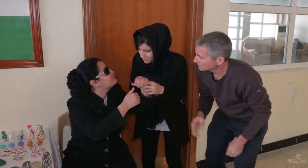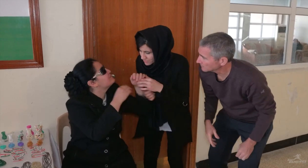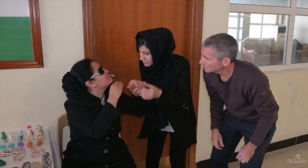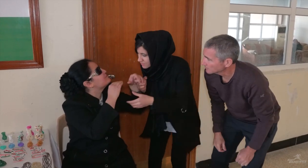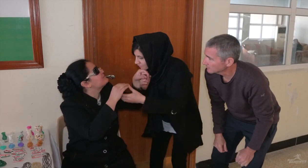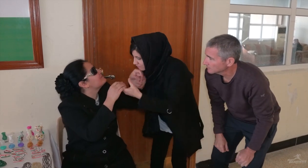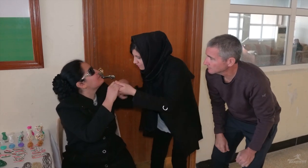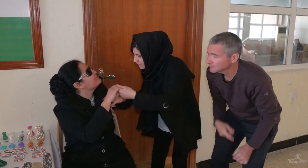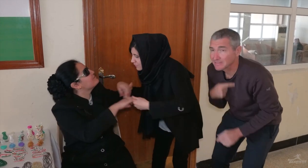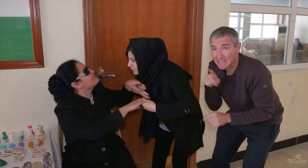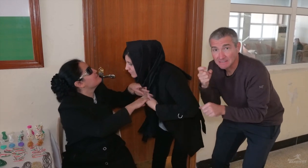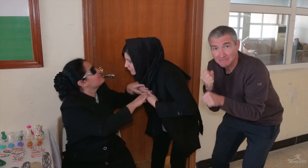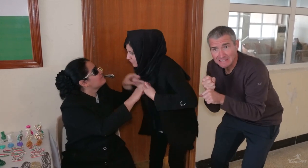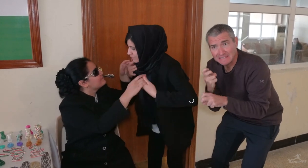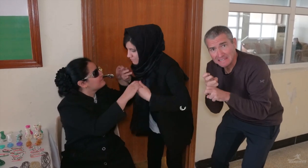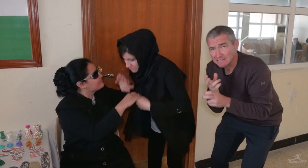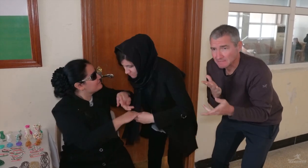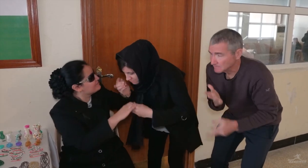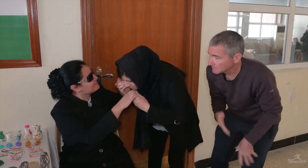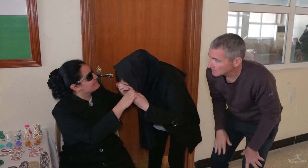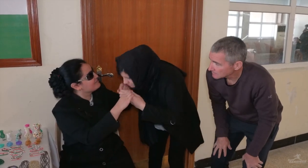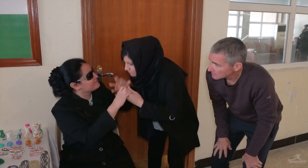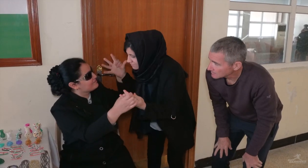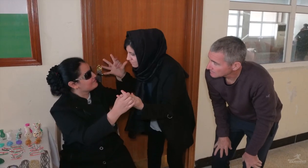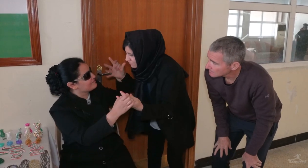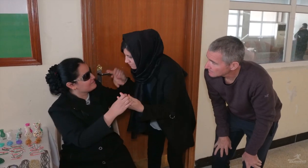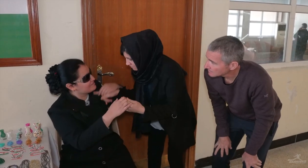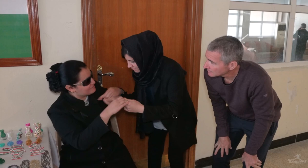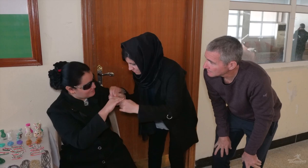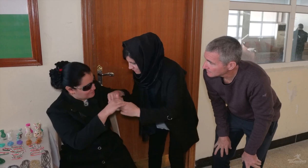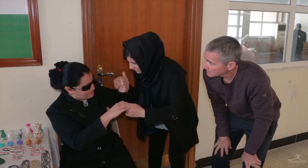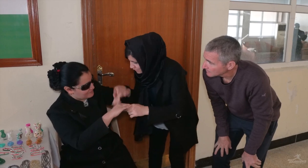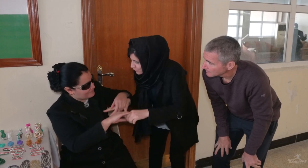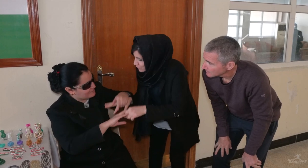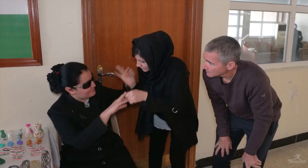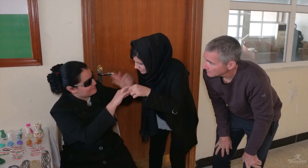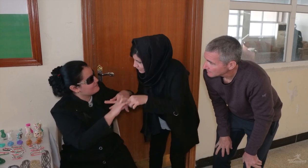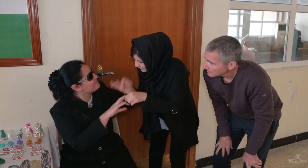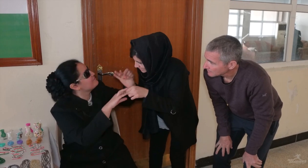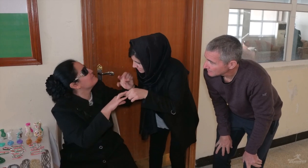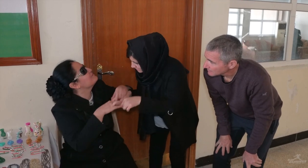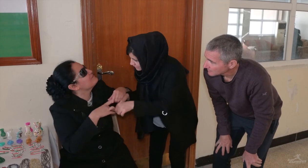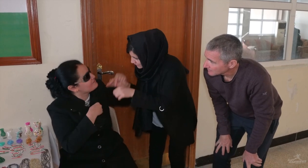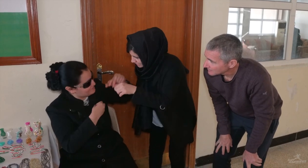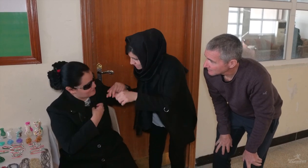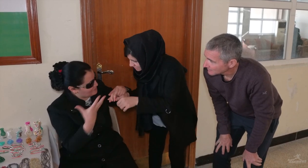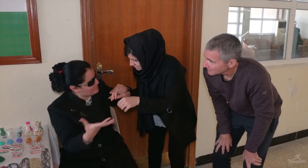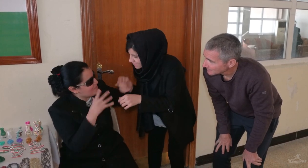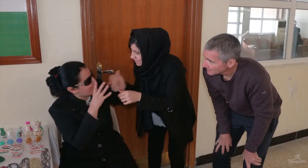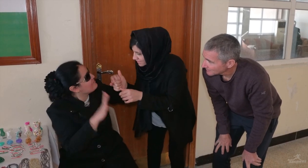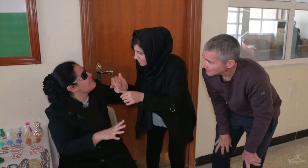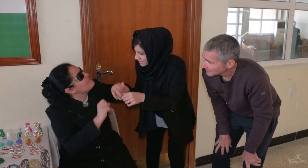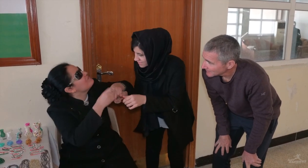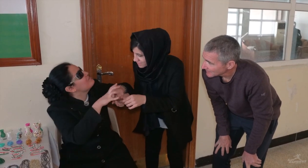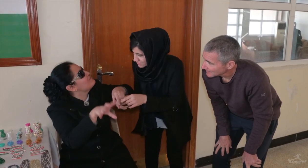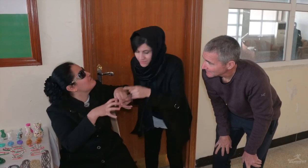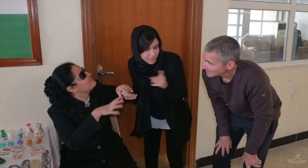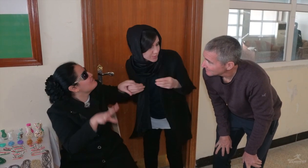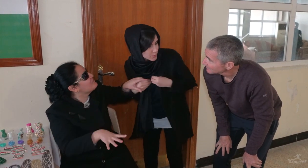I just asked her if it's very difficult or not. (Interpreting in Iraqi Sign Language)